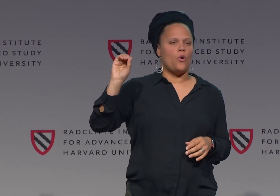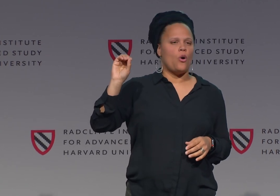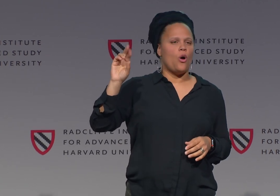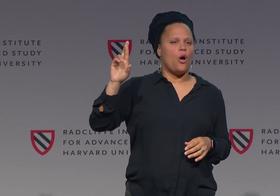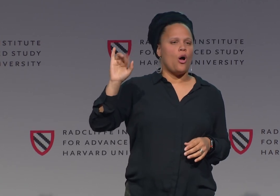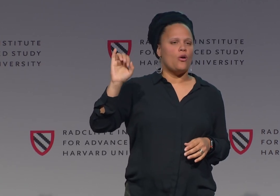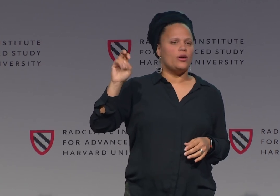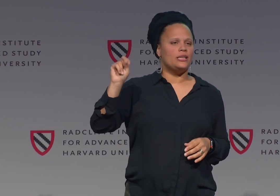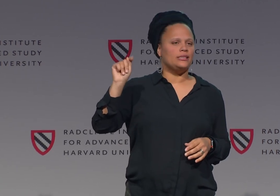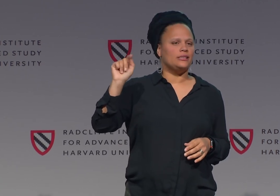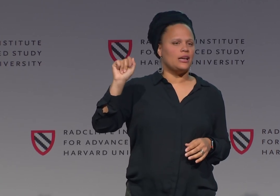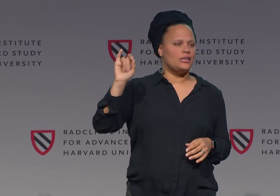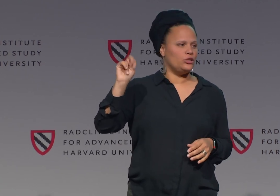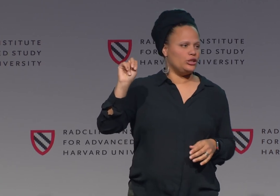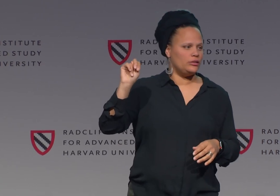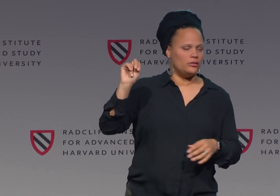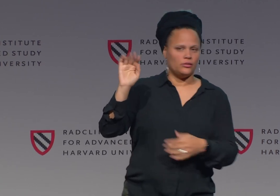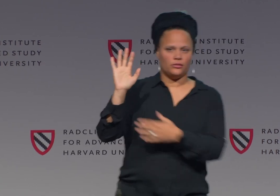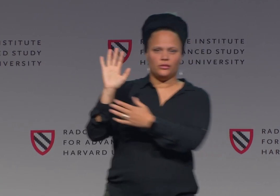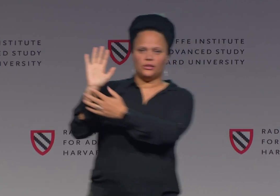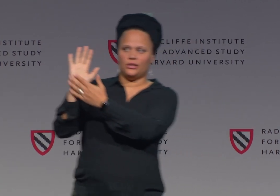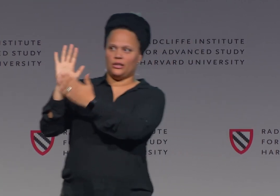So the next parameter is palm orientation.